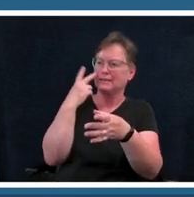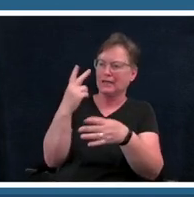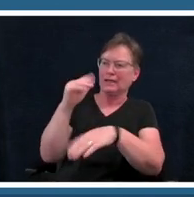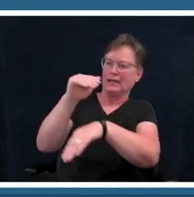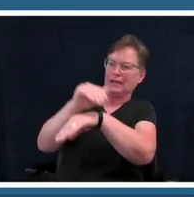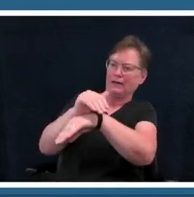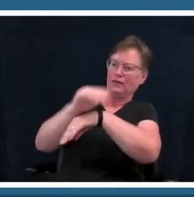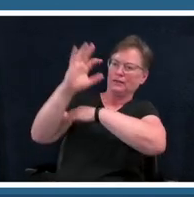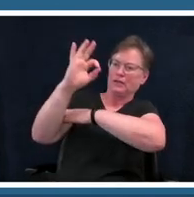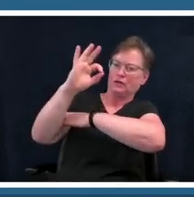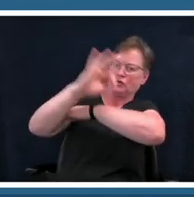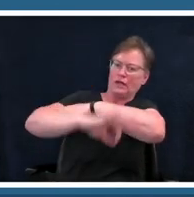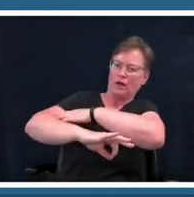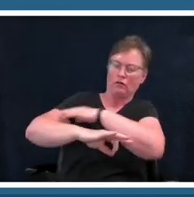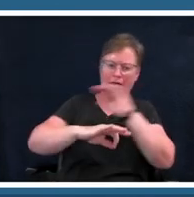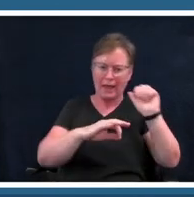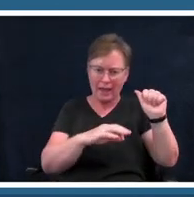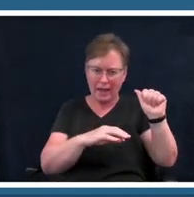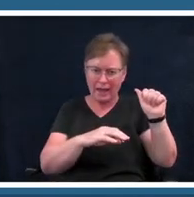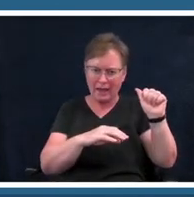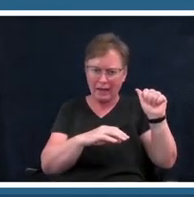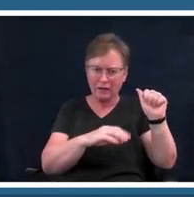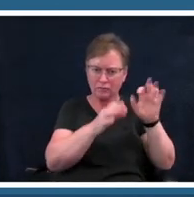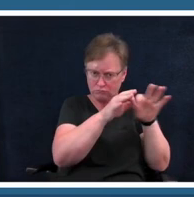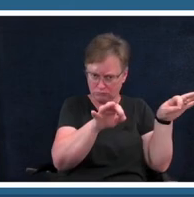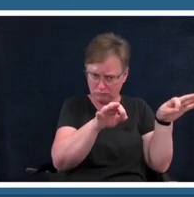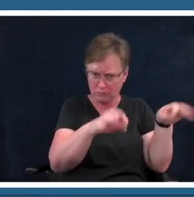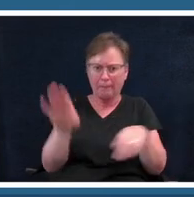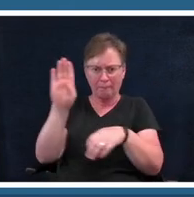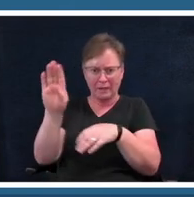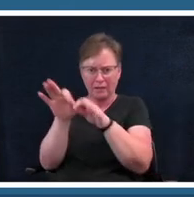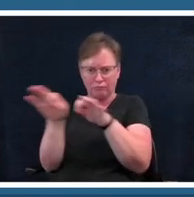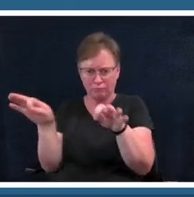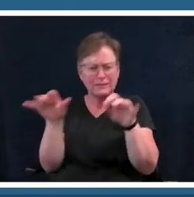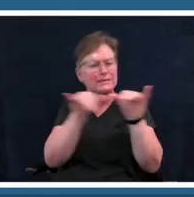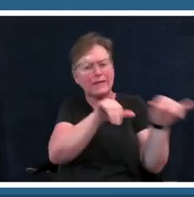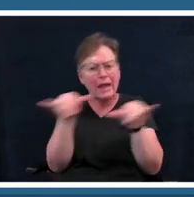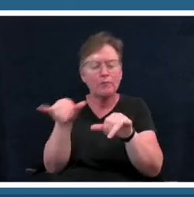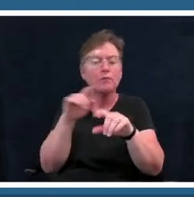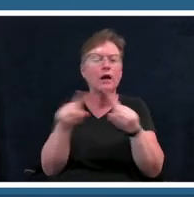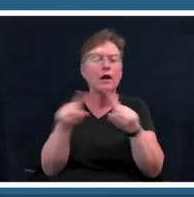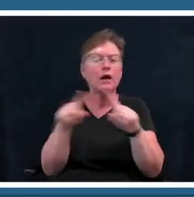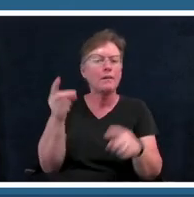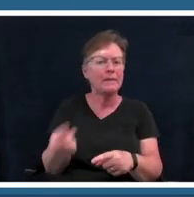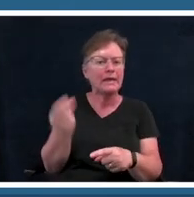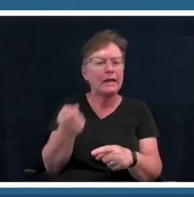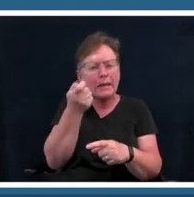a little different the b is going to conclude what is this thing that we keep